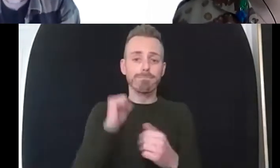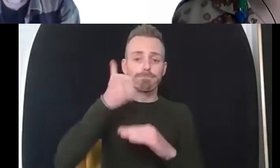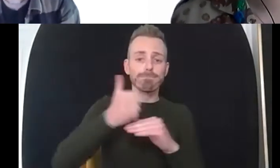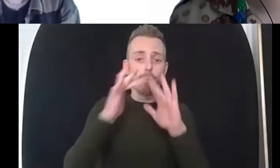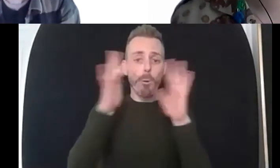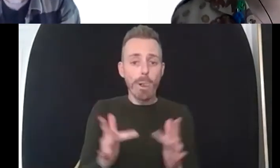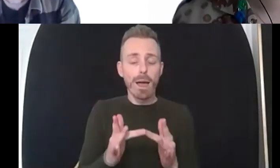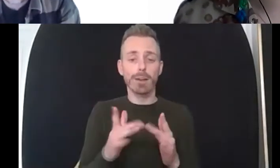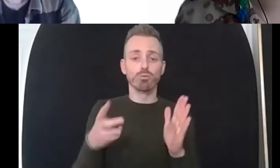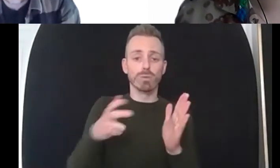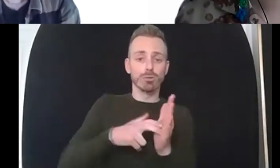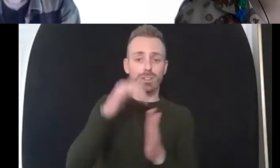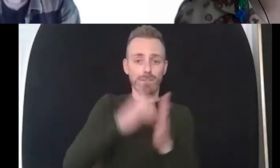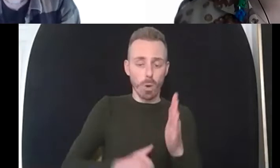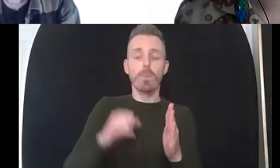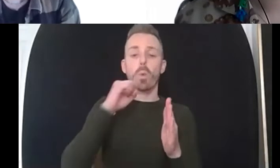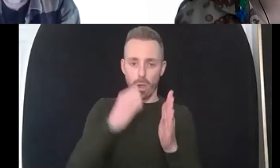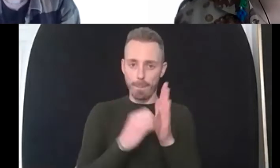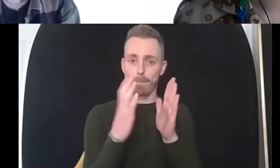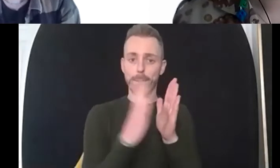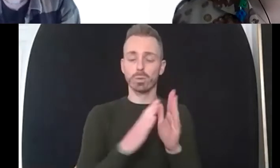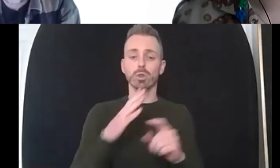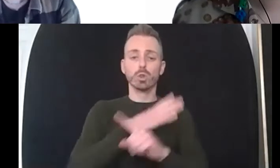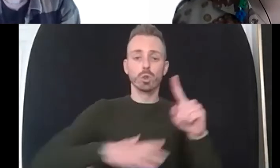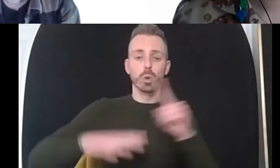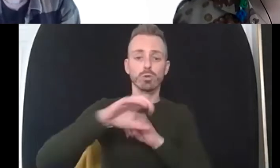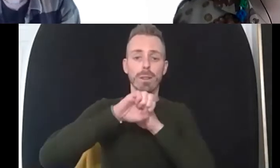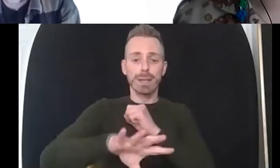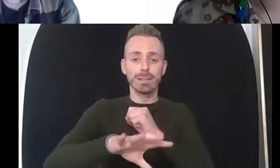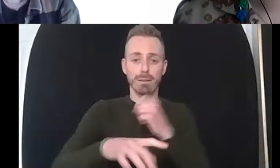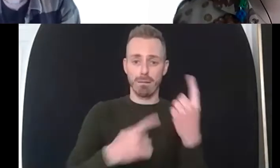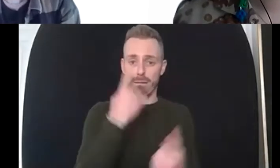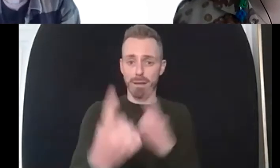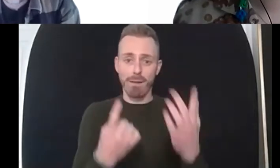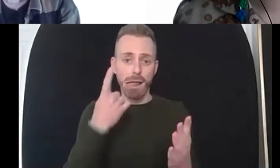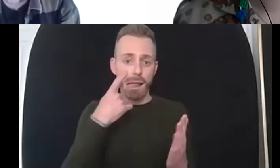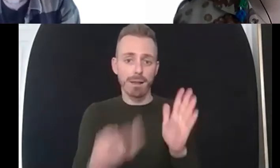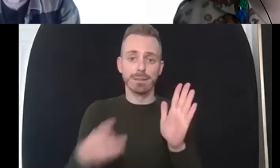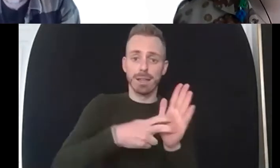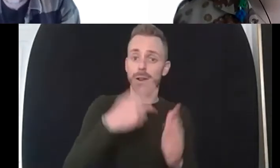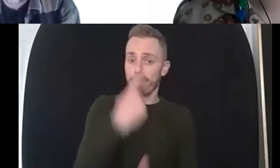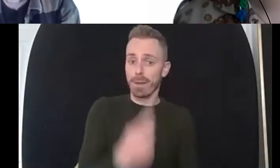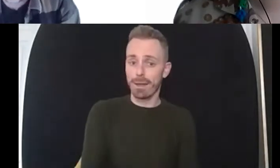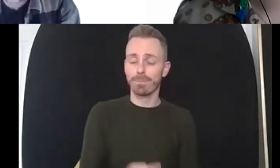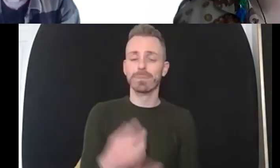we'll be sharing that on our social media on our um we've got a newsletter that we send out as well